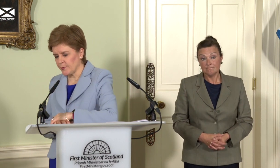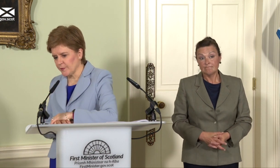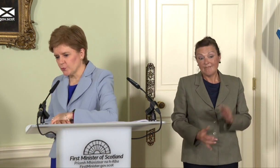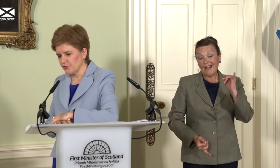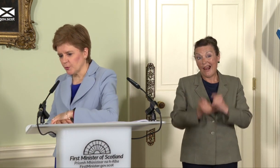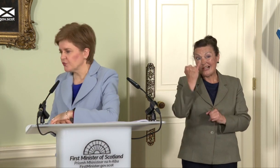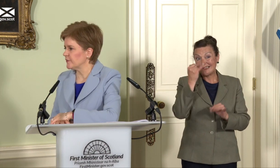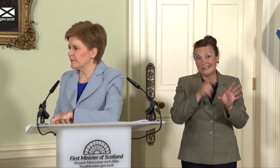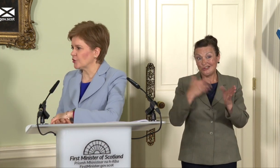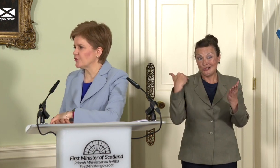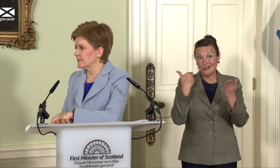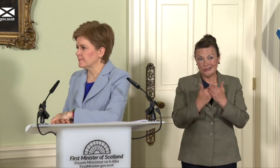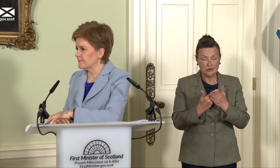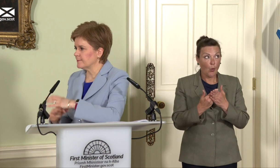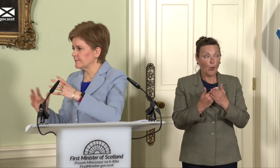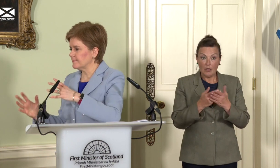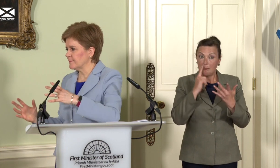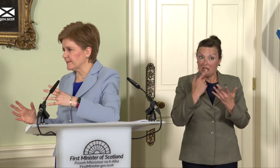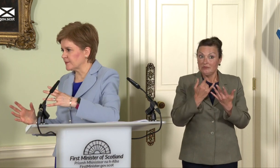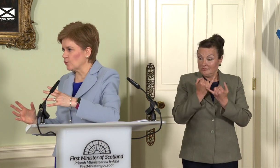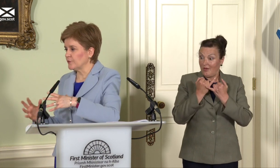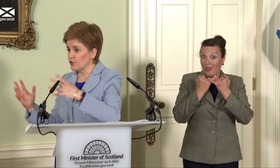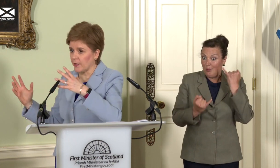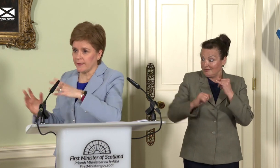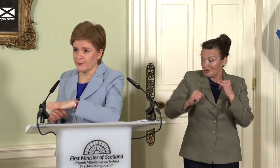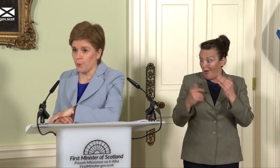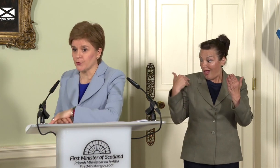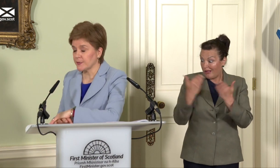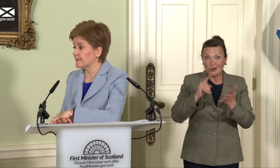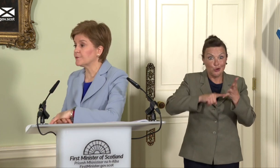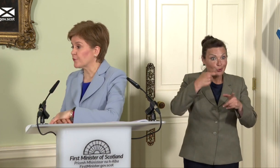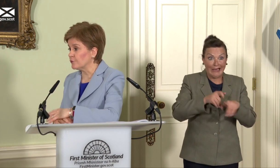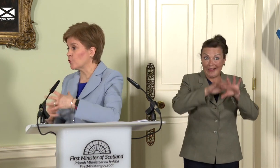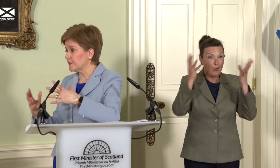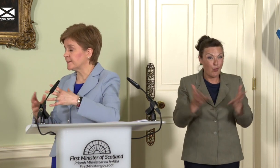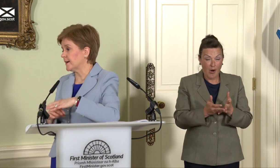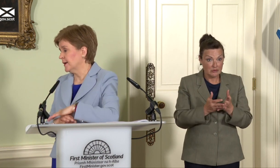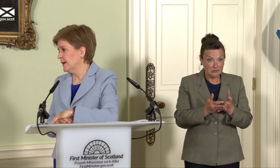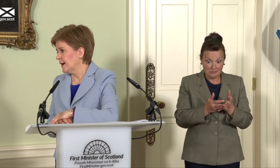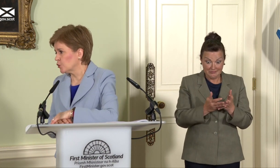probably the most tumultuous the country, as Scotland, the UK, the world has lived through, not least a global